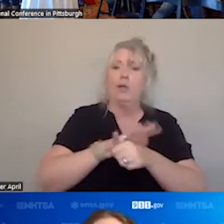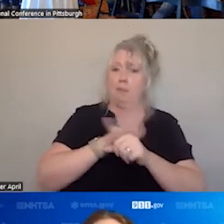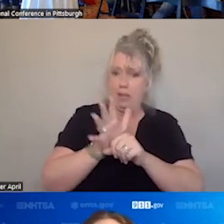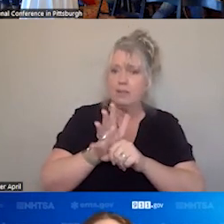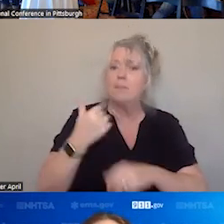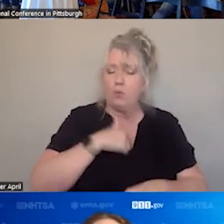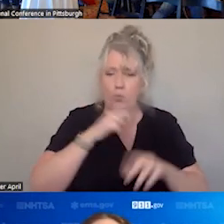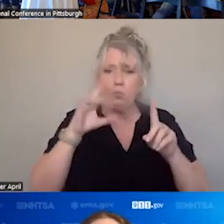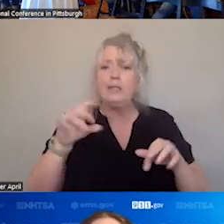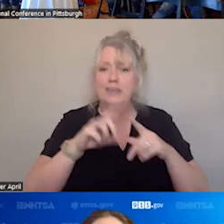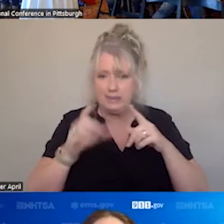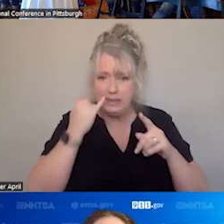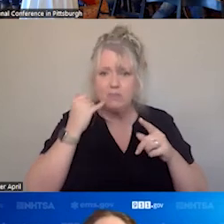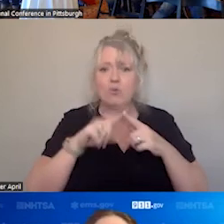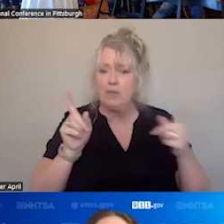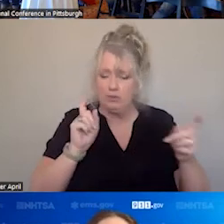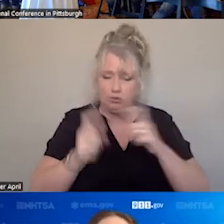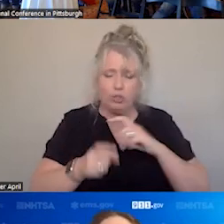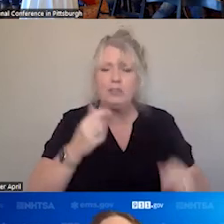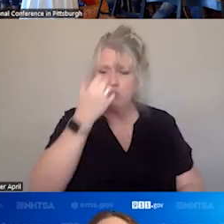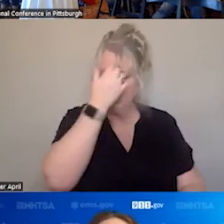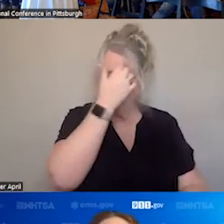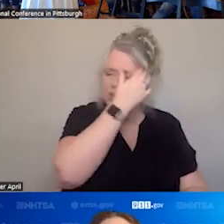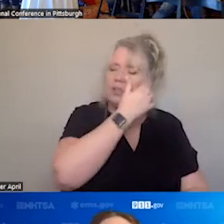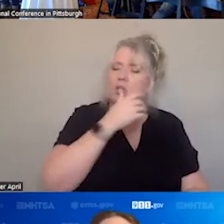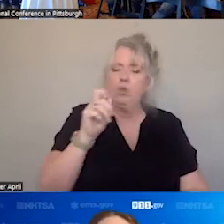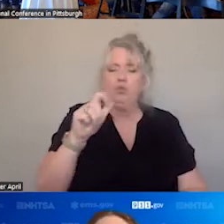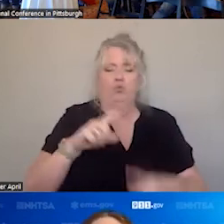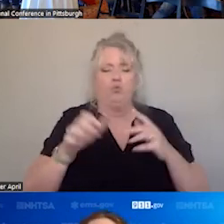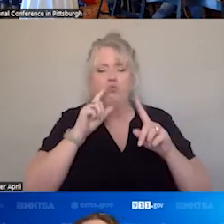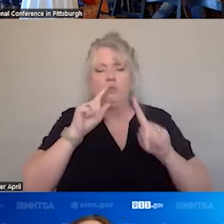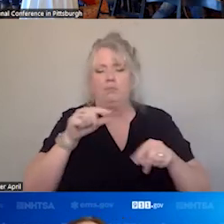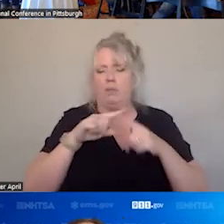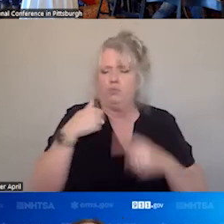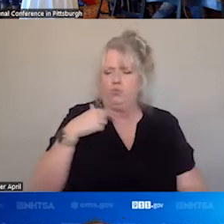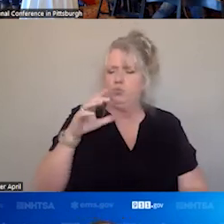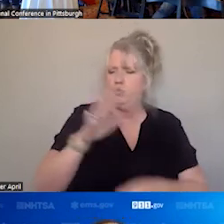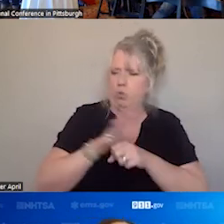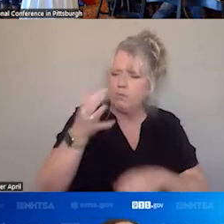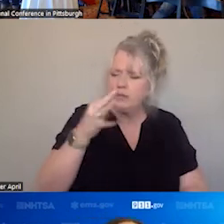TO INCLUDE TOOLS FOR REVISION OF THE SCOPE OF PRACTICE TO INCLUDE TOOLS DEALING WITH COVID 19.